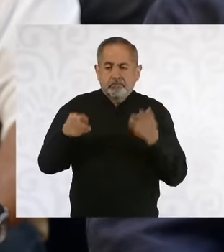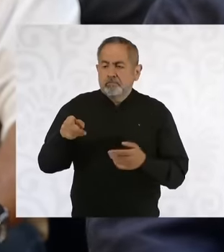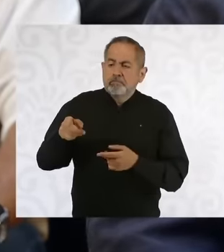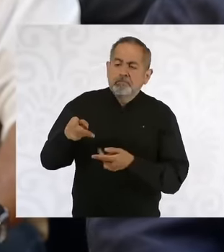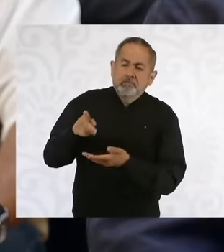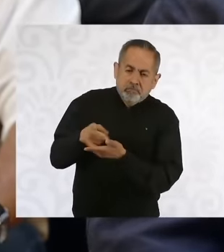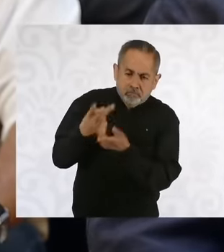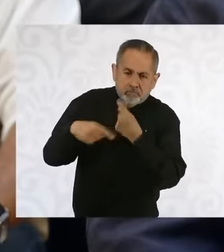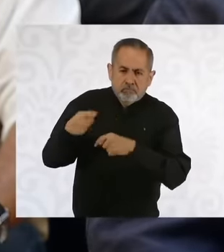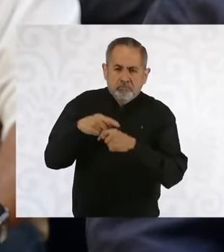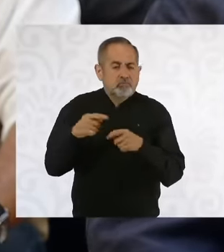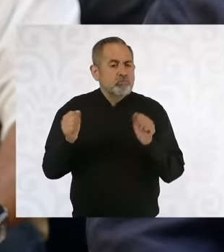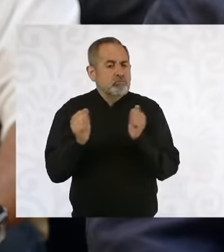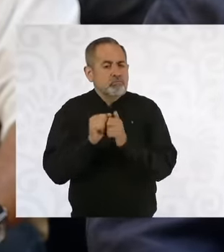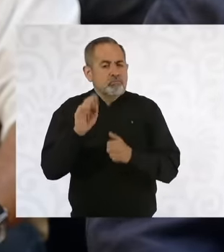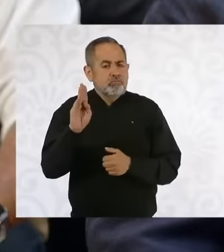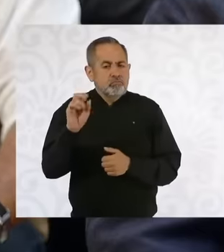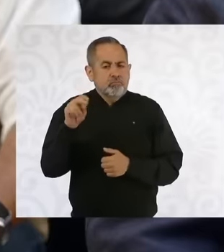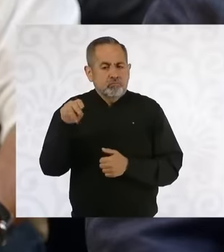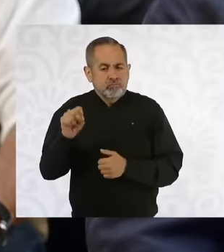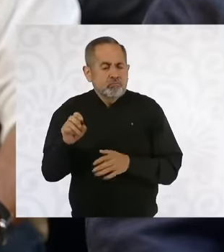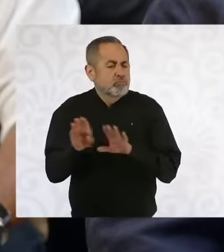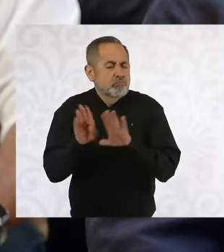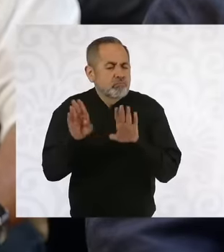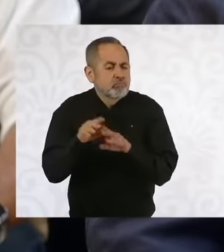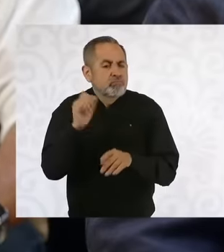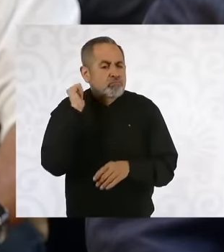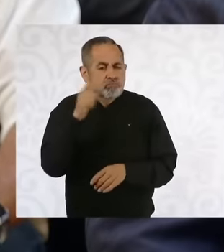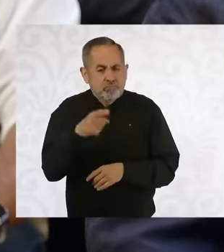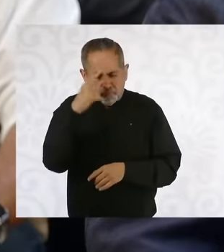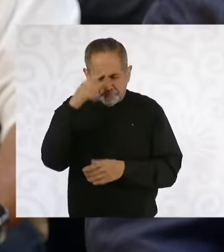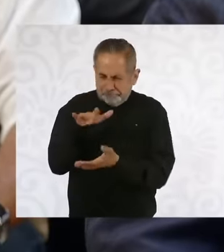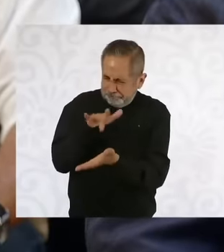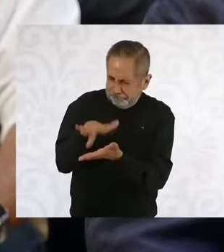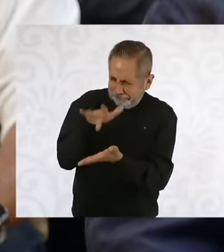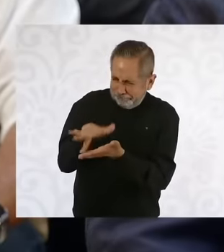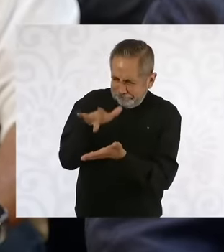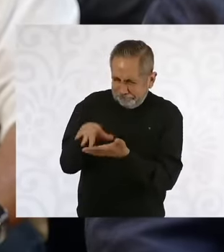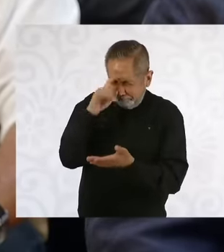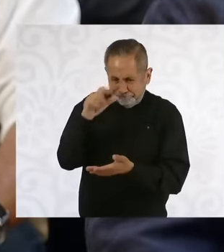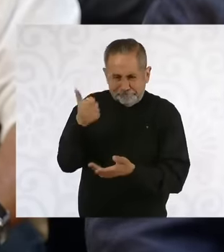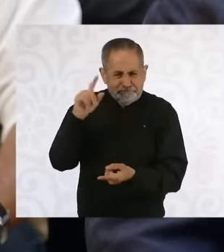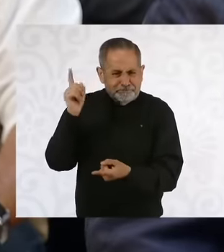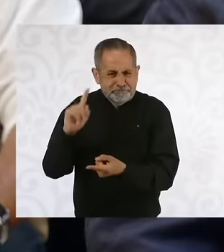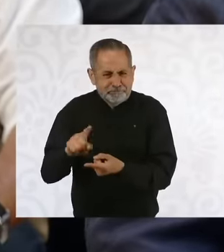bond markets It would be possible to take advantage of this situation To support the reduction of the deficit